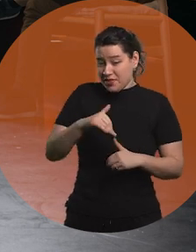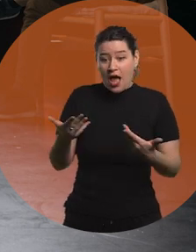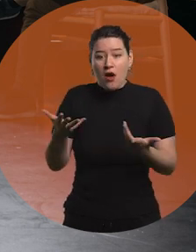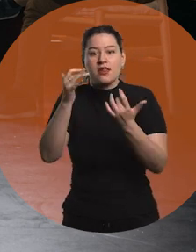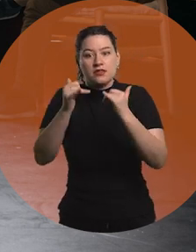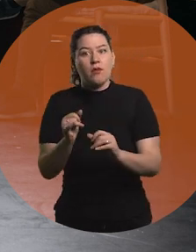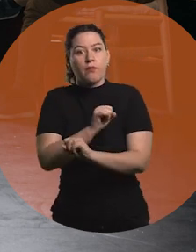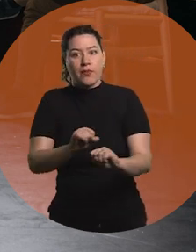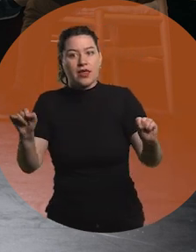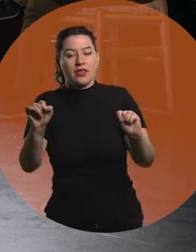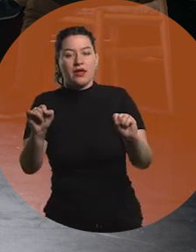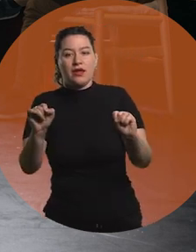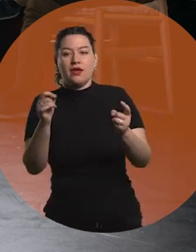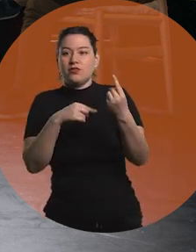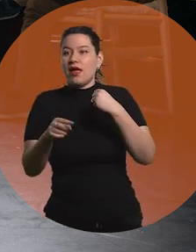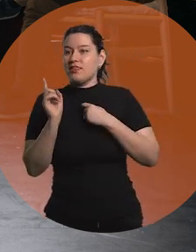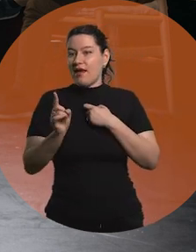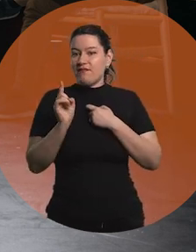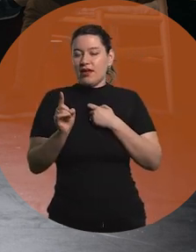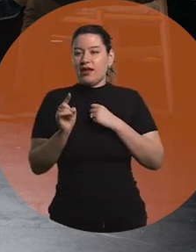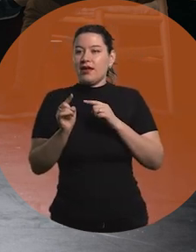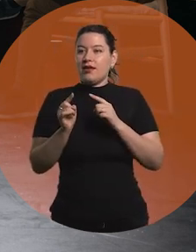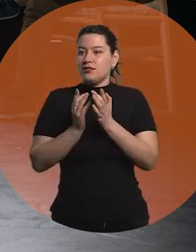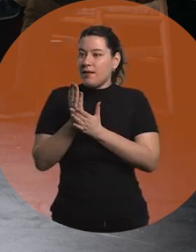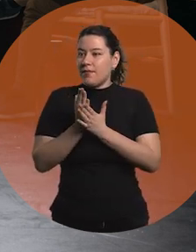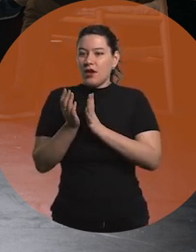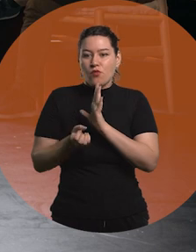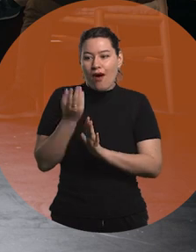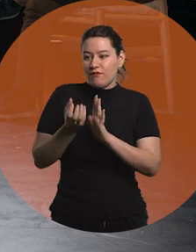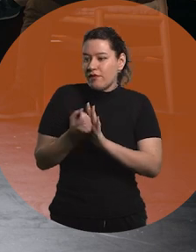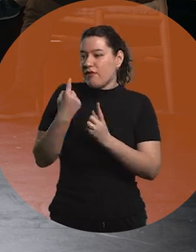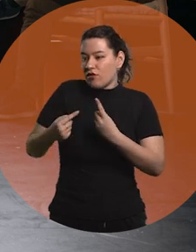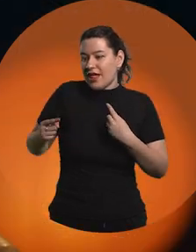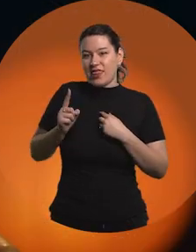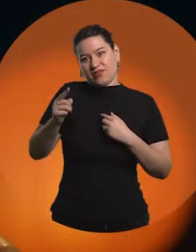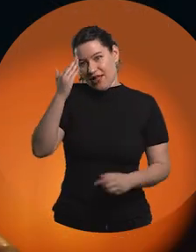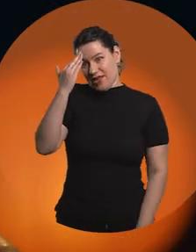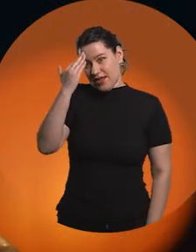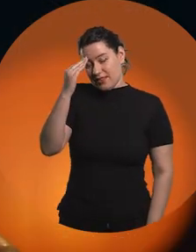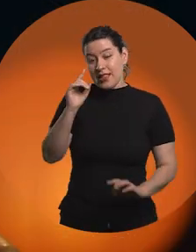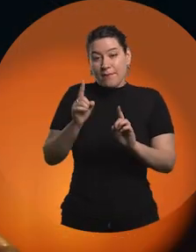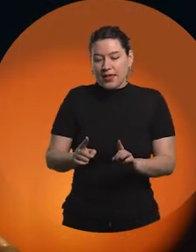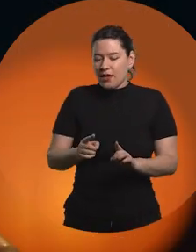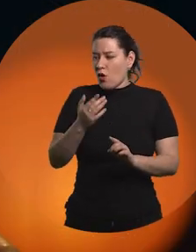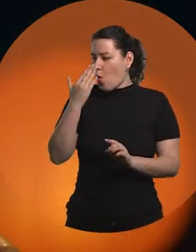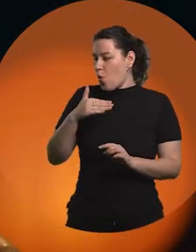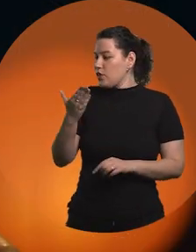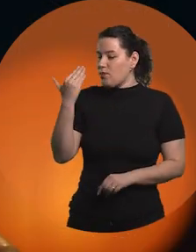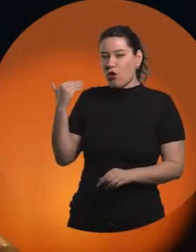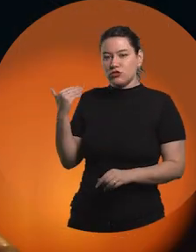are possible today. So you have to keep up-to-date on all this. What has also happened in recent times is that